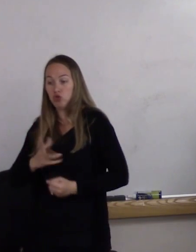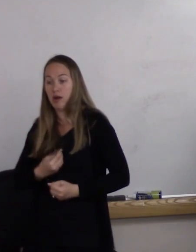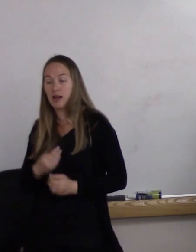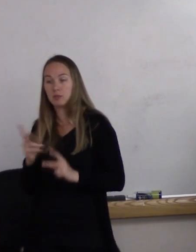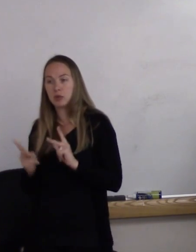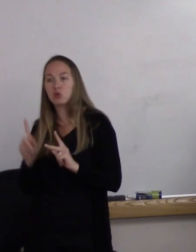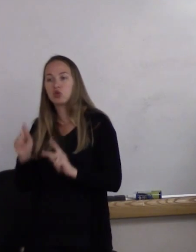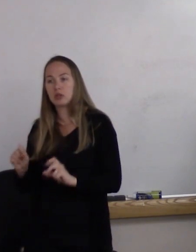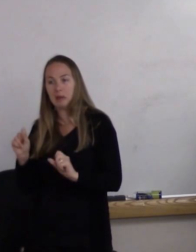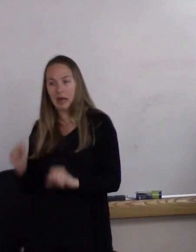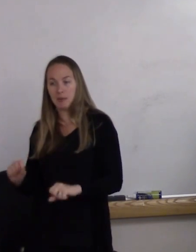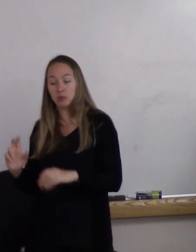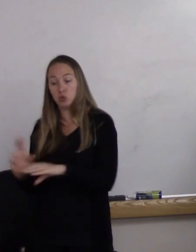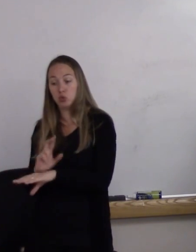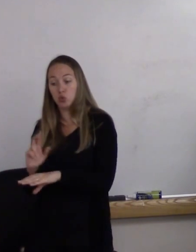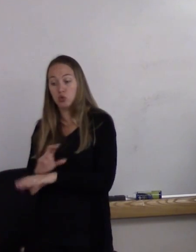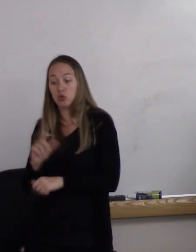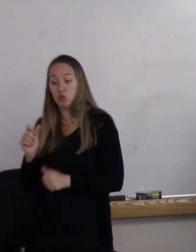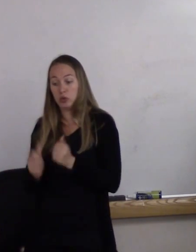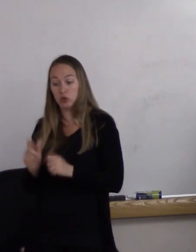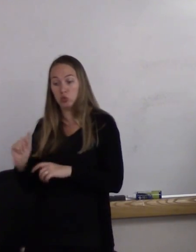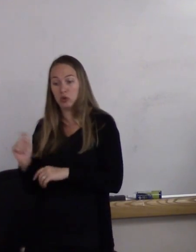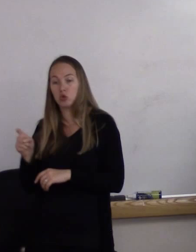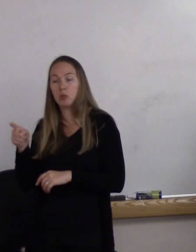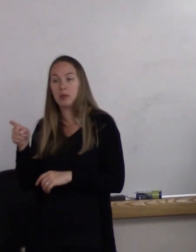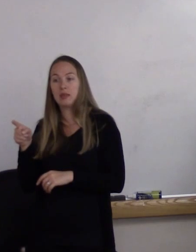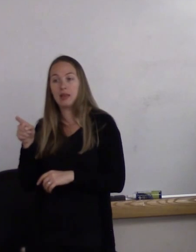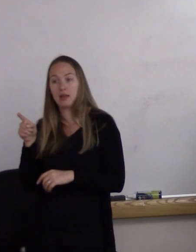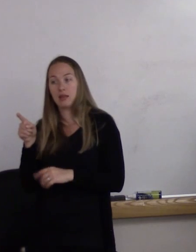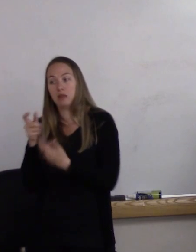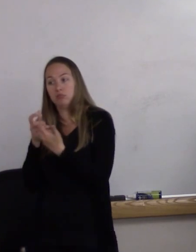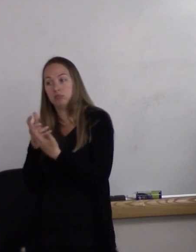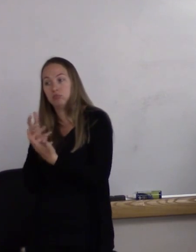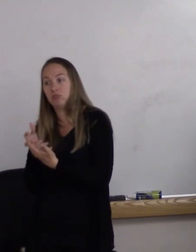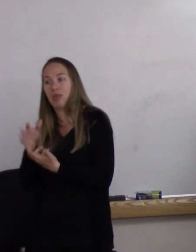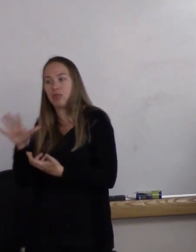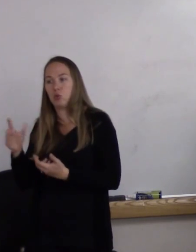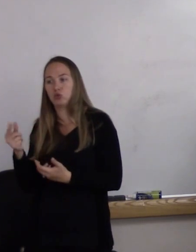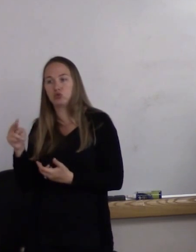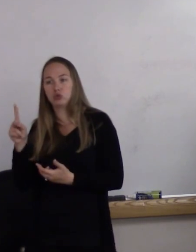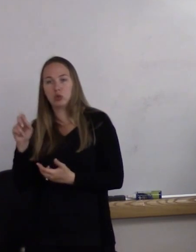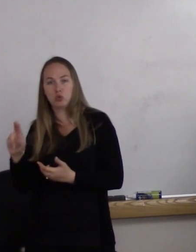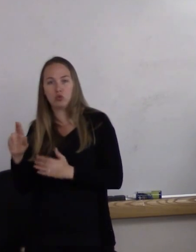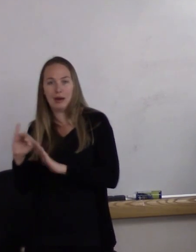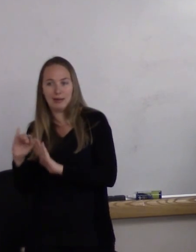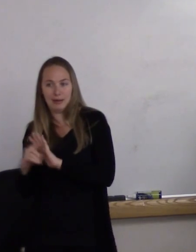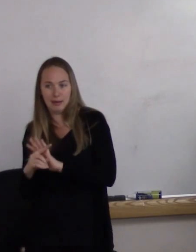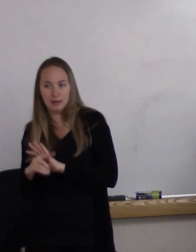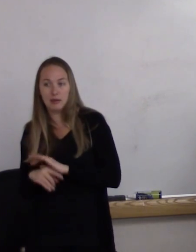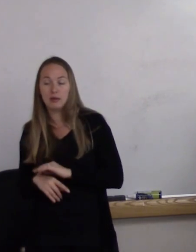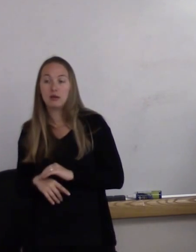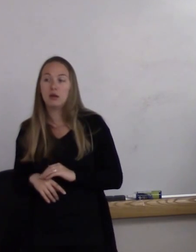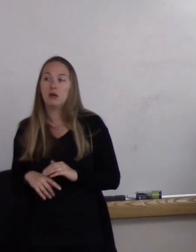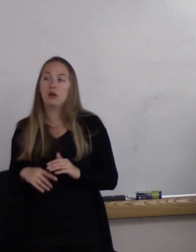to use the restroom of their gender identity, and you can often see why.